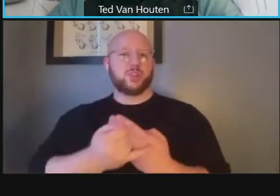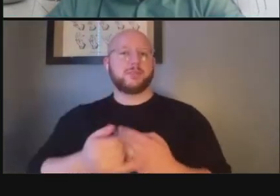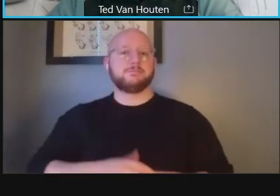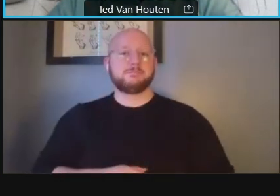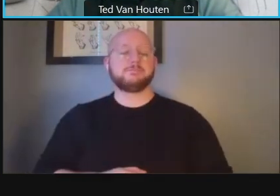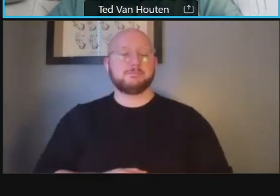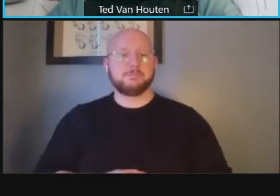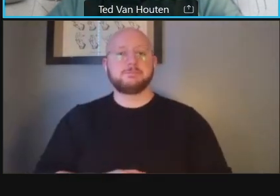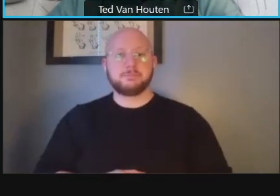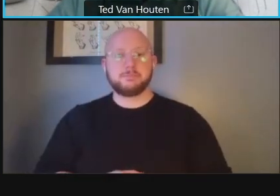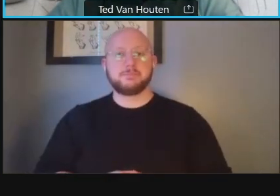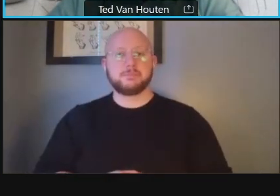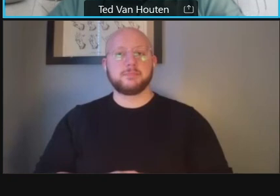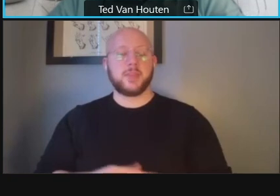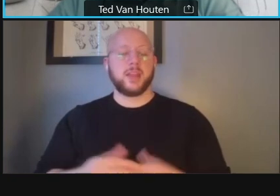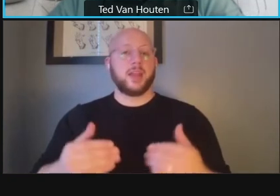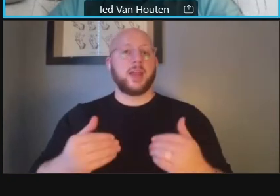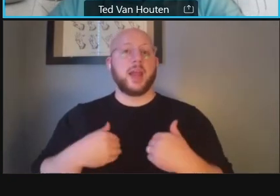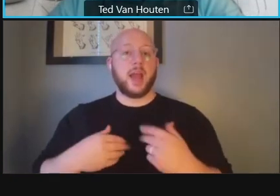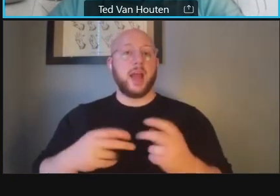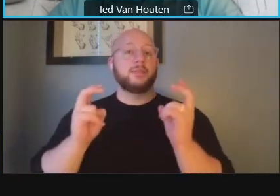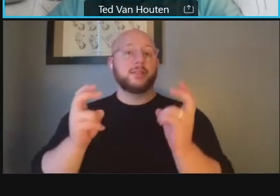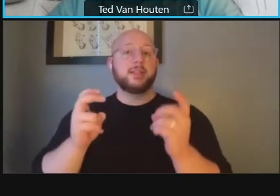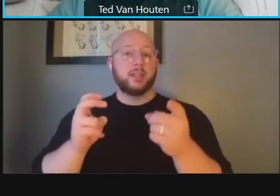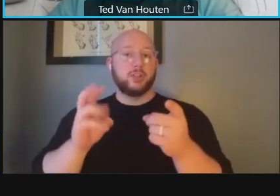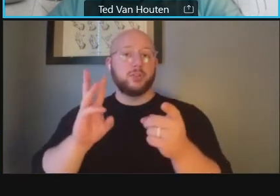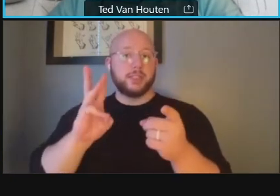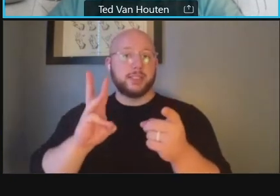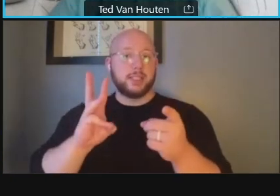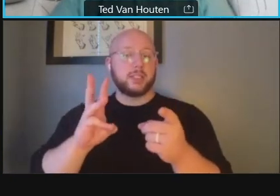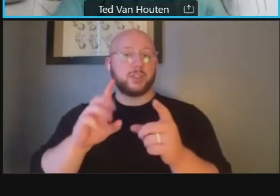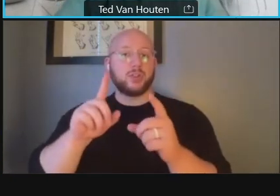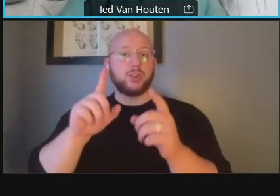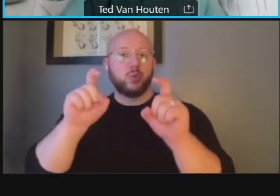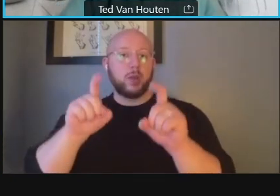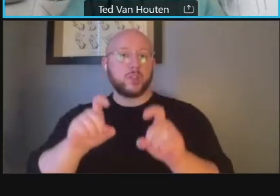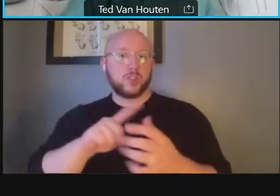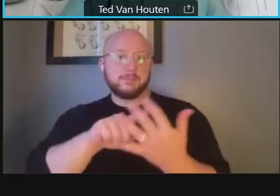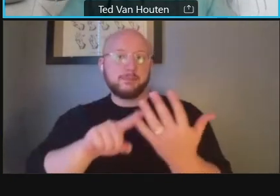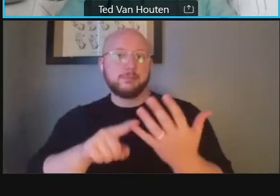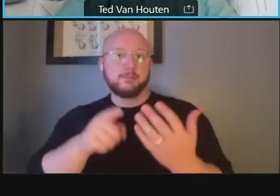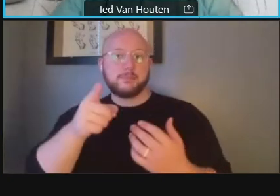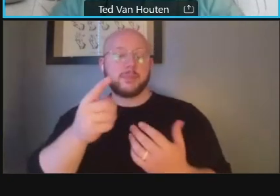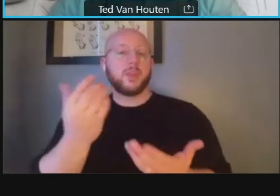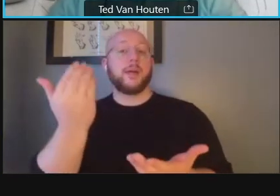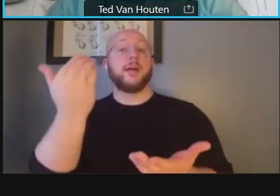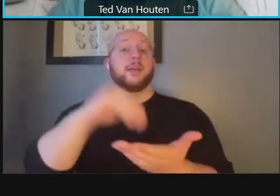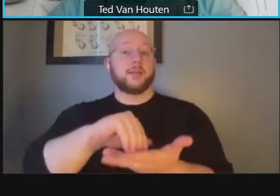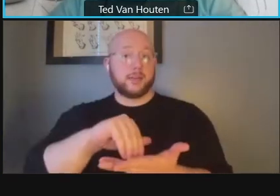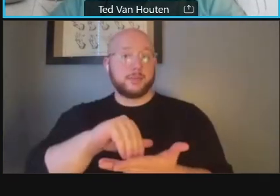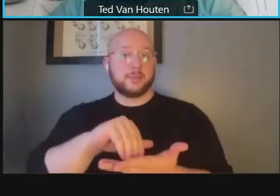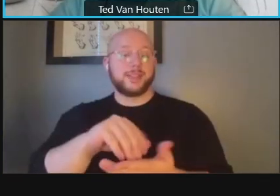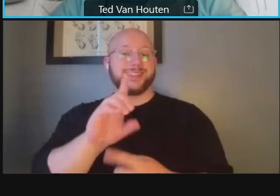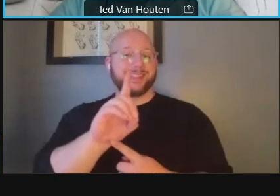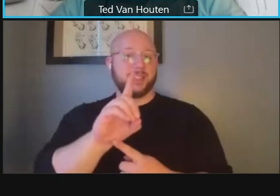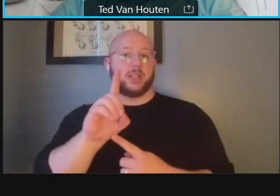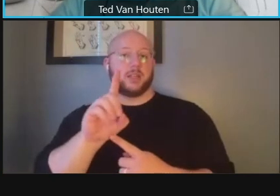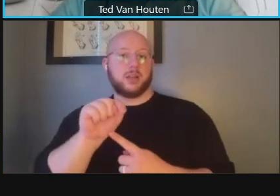so we have our title six questionnaire um again um ddot needs to ensure that all of our programs